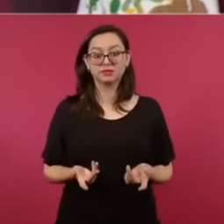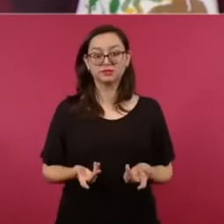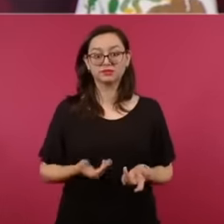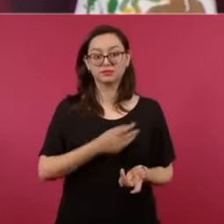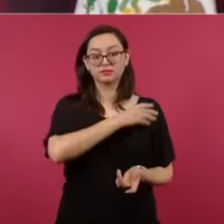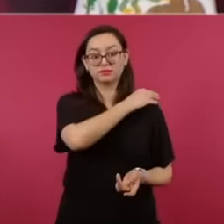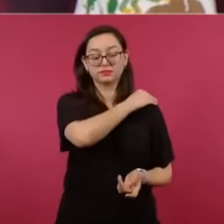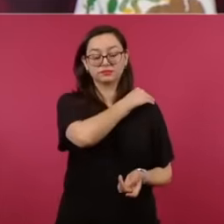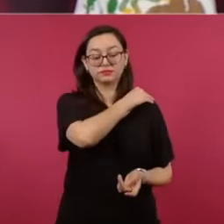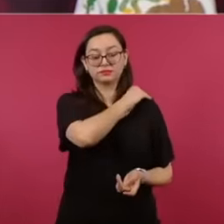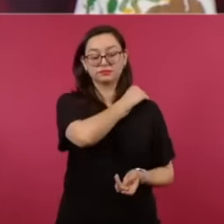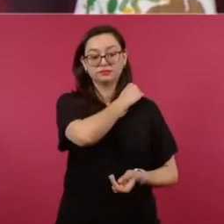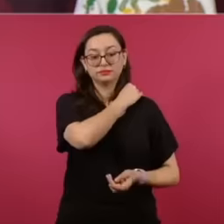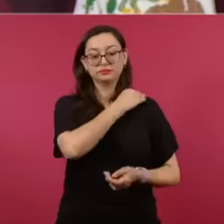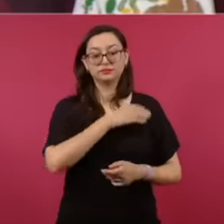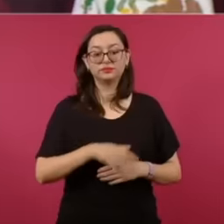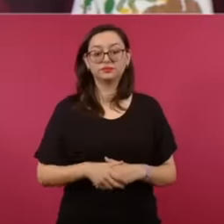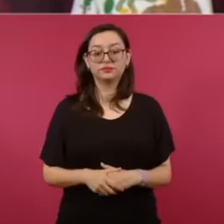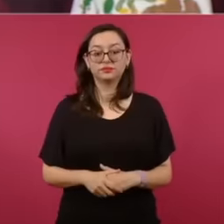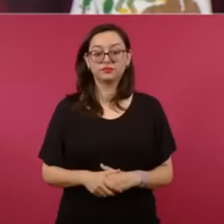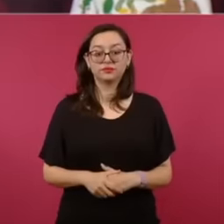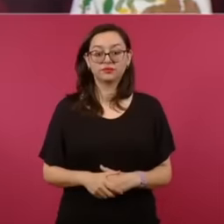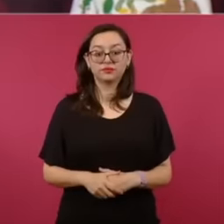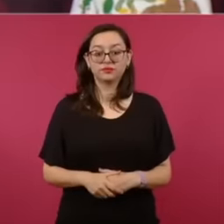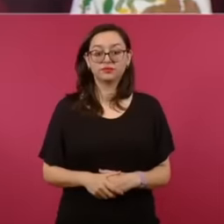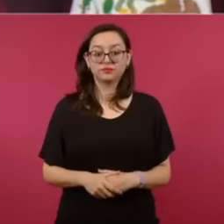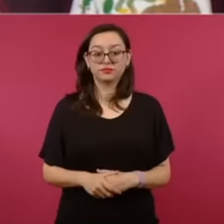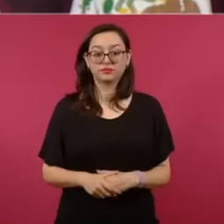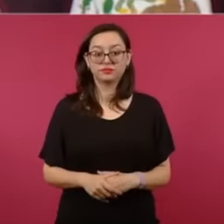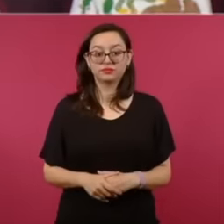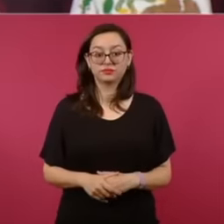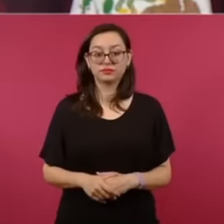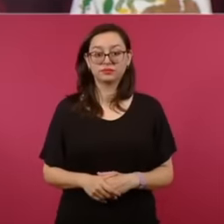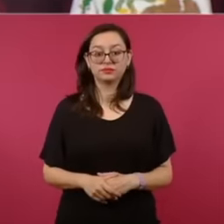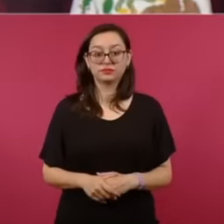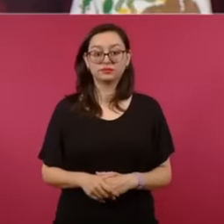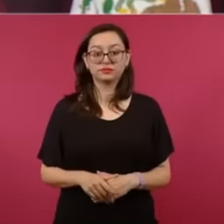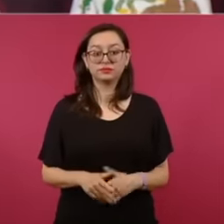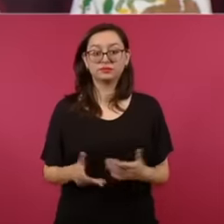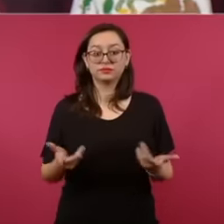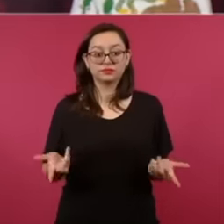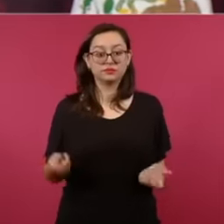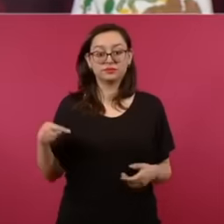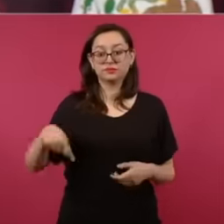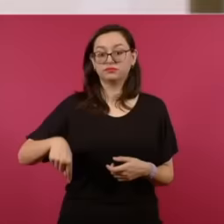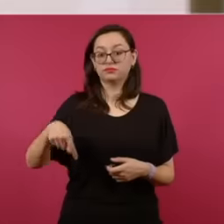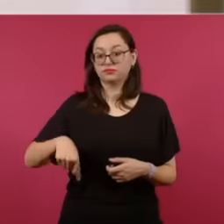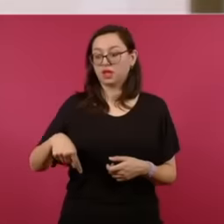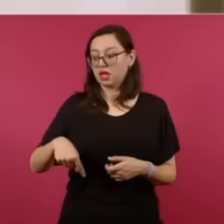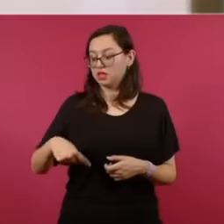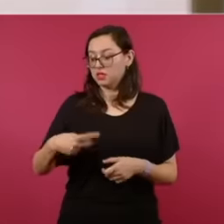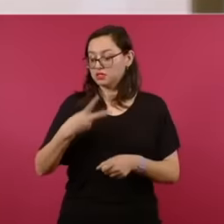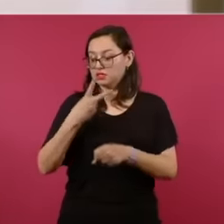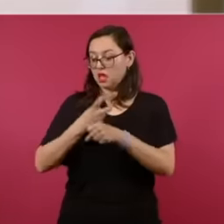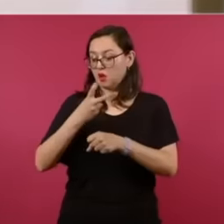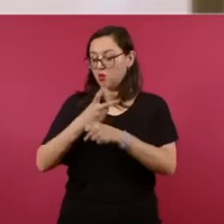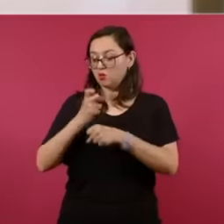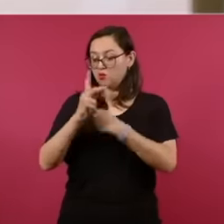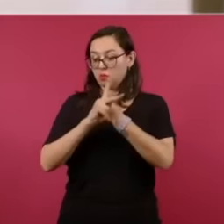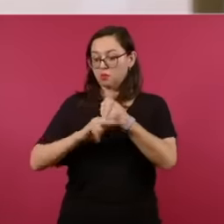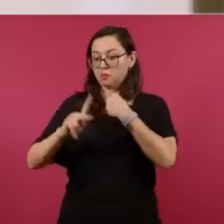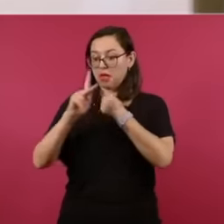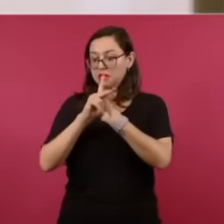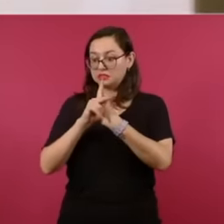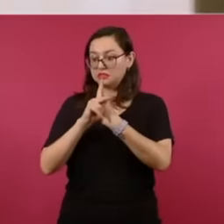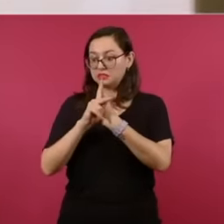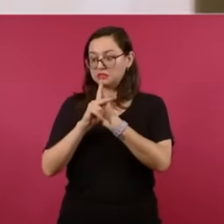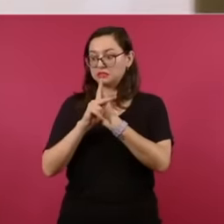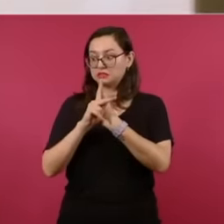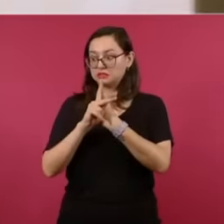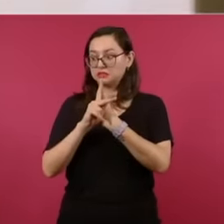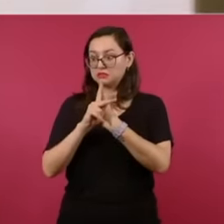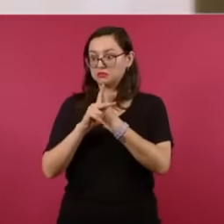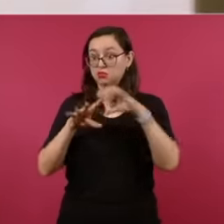, we are the country, the second country with the least unemployment